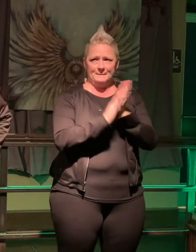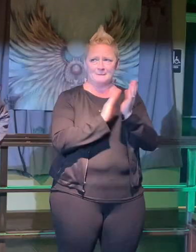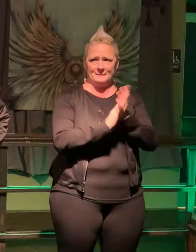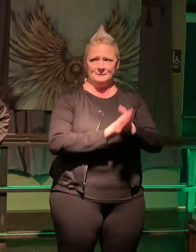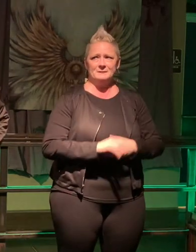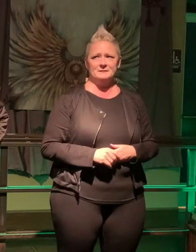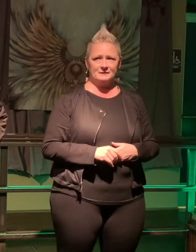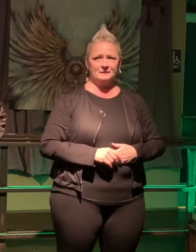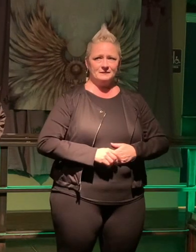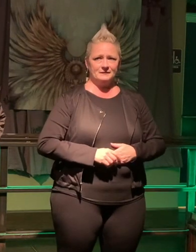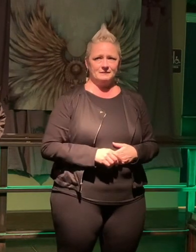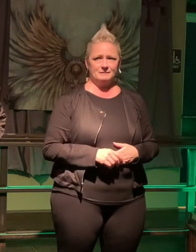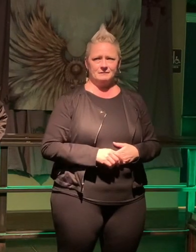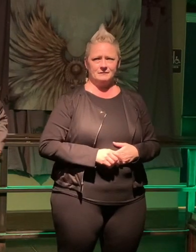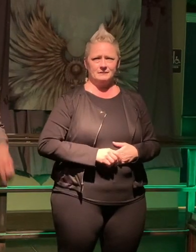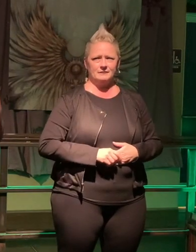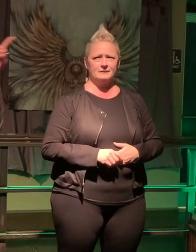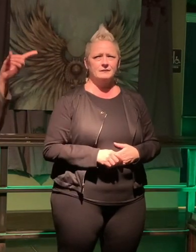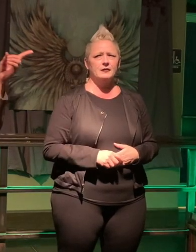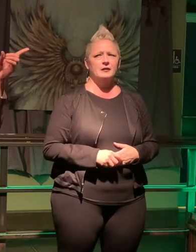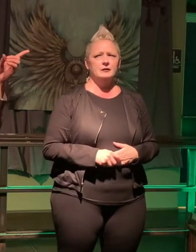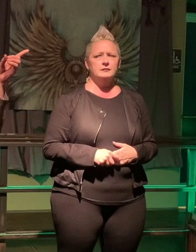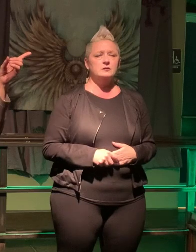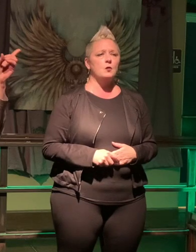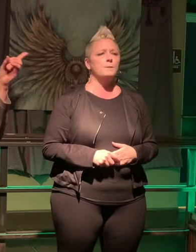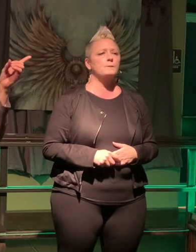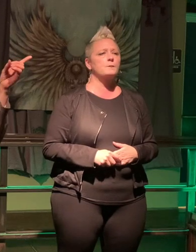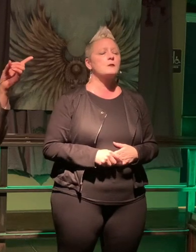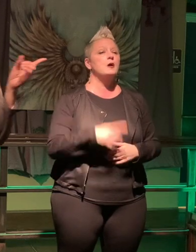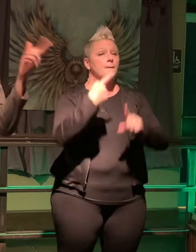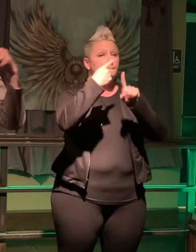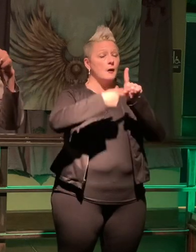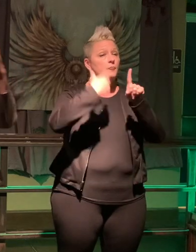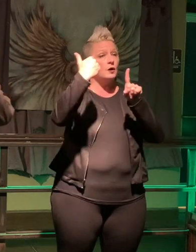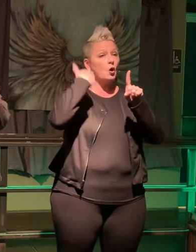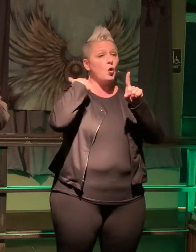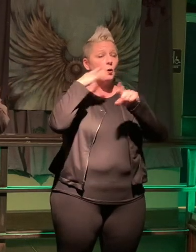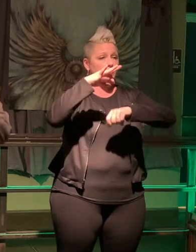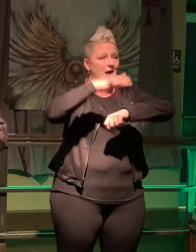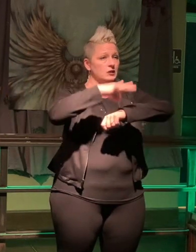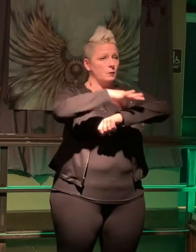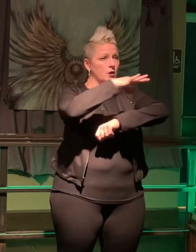so the reason... I went to acupuncture about a month ago and came down had a drink afterwards